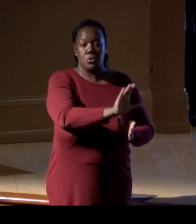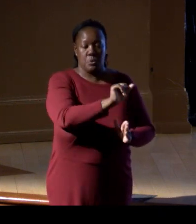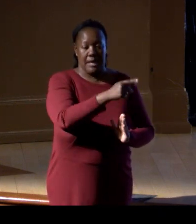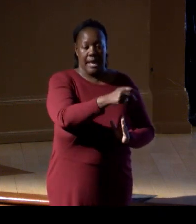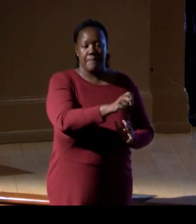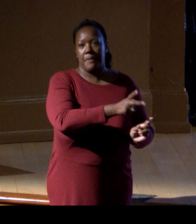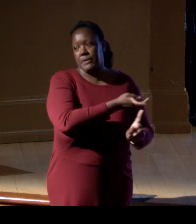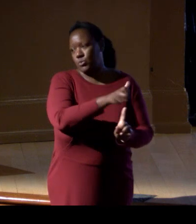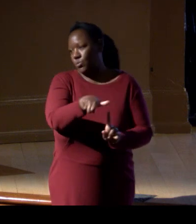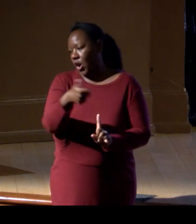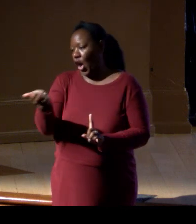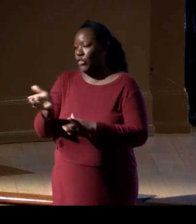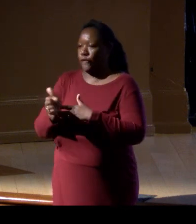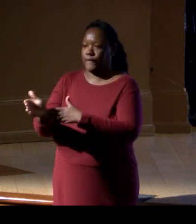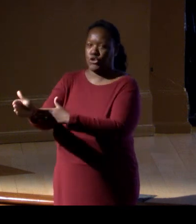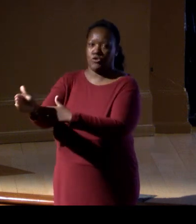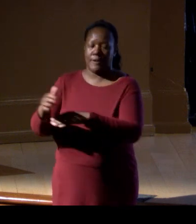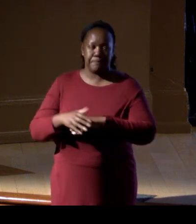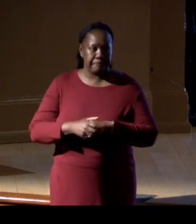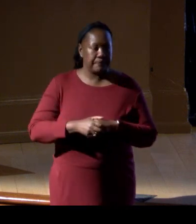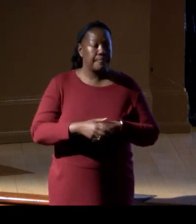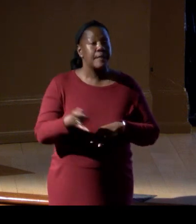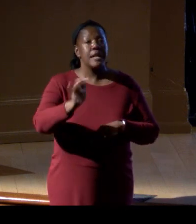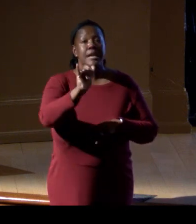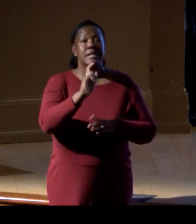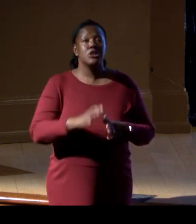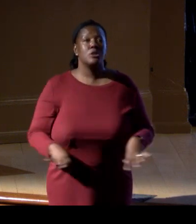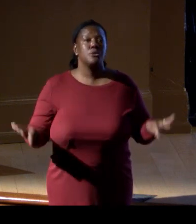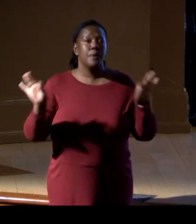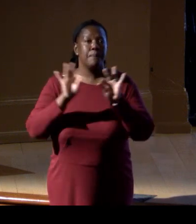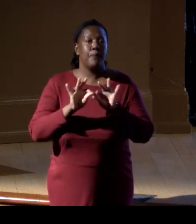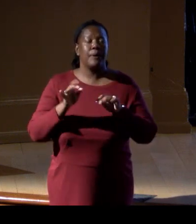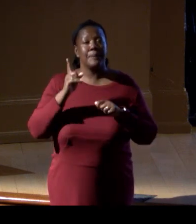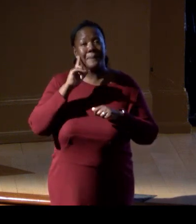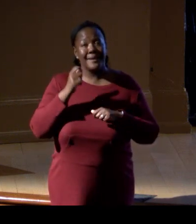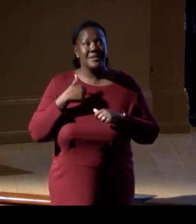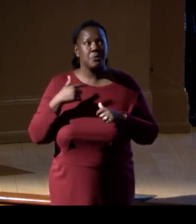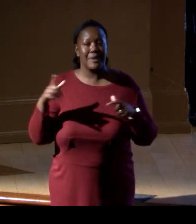eDNA is also important as a scalable approach. It is one in a broad suite of tools